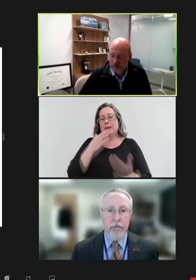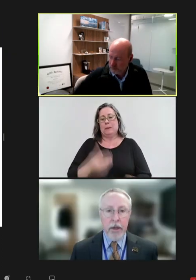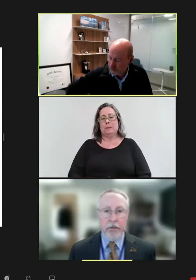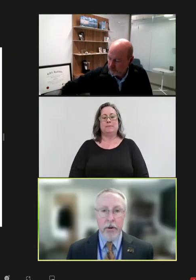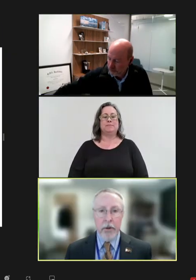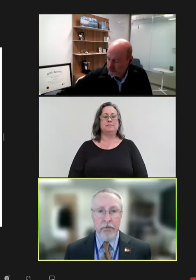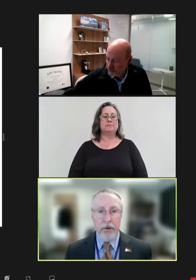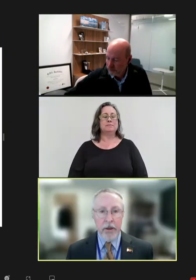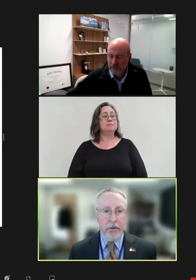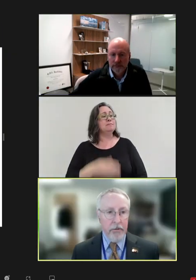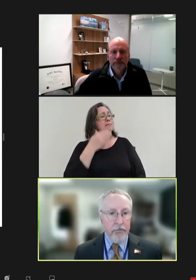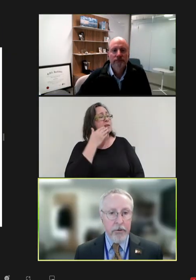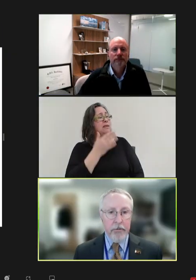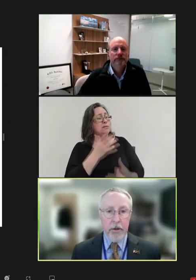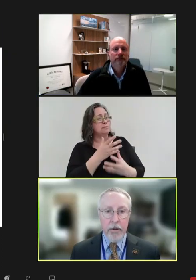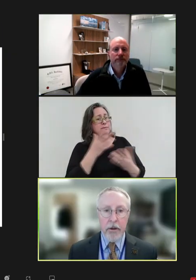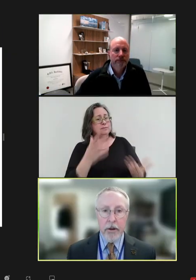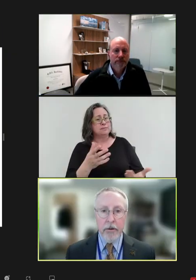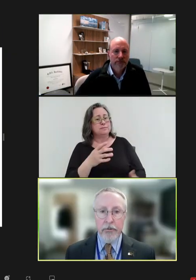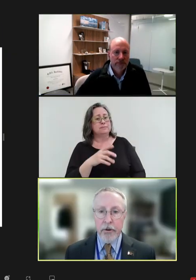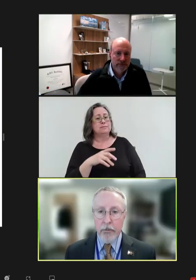Robert Hopkins, Jr.: Thank you very much, David. That was an interesting